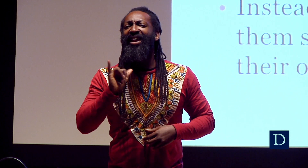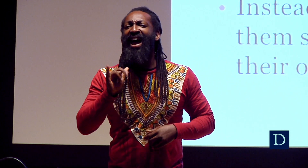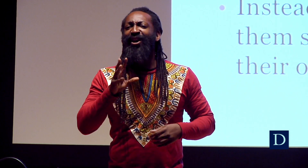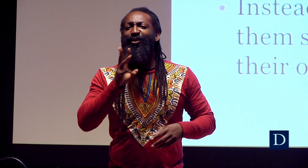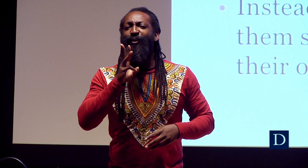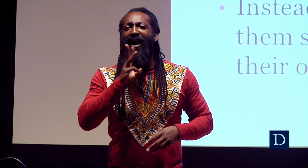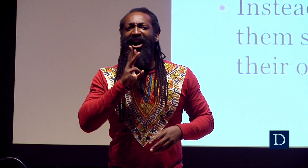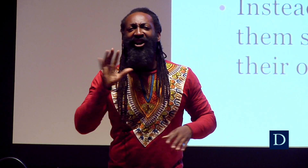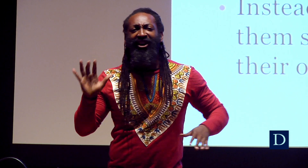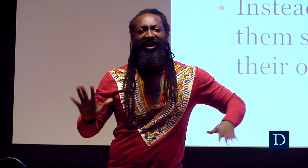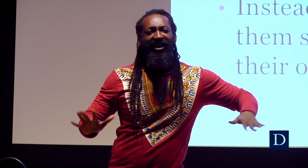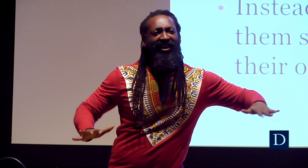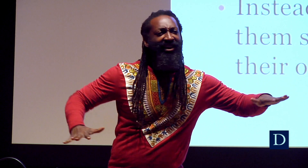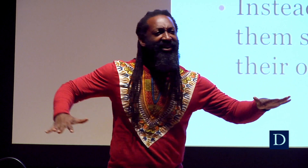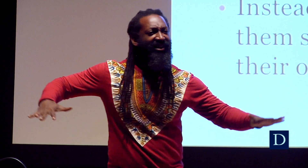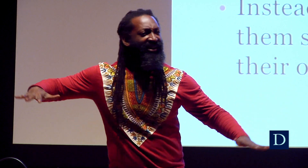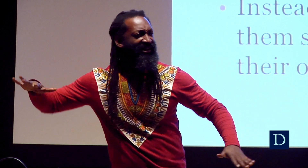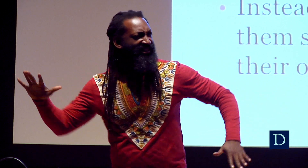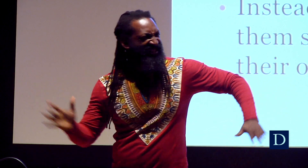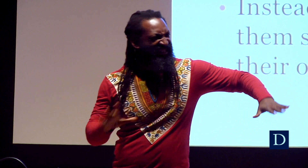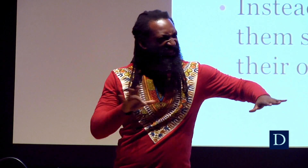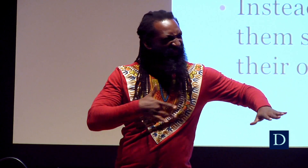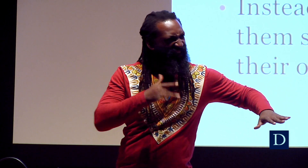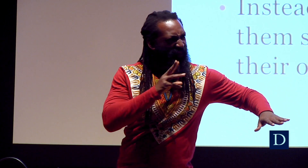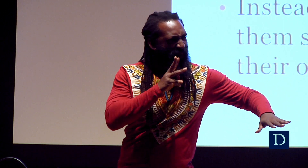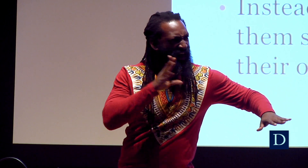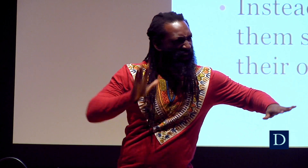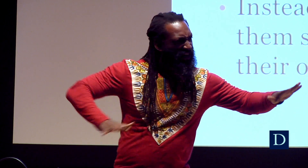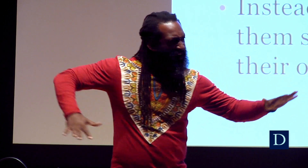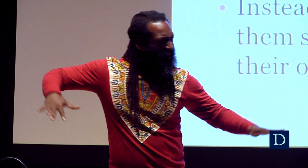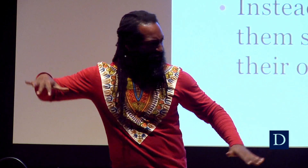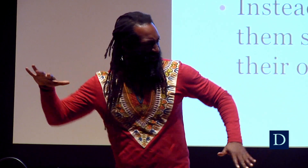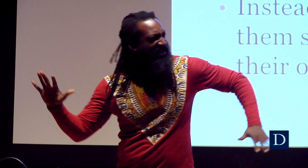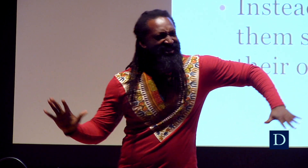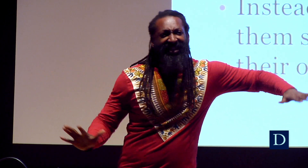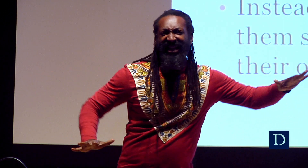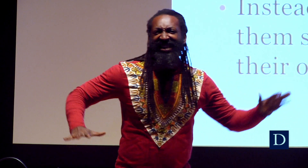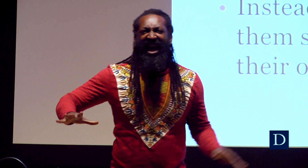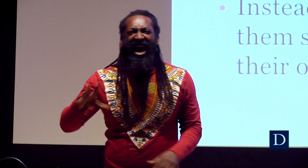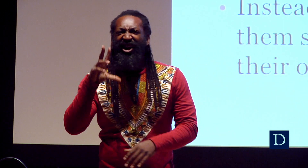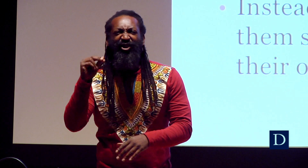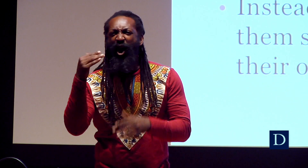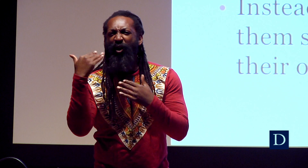So how many of you feel like you’re in the water when you’re doing this? Right? It kind of feels like you’re in the water?